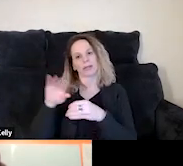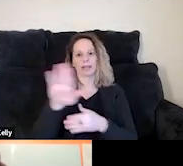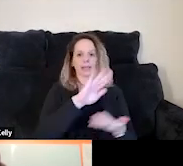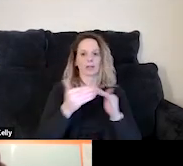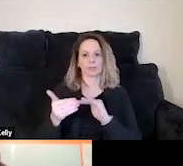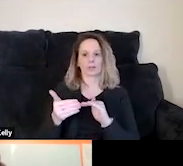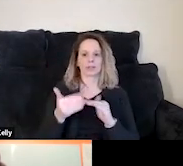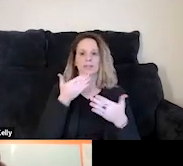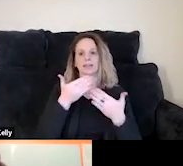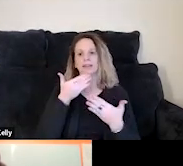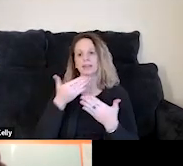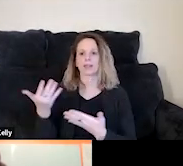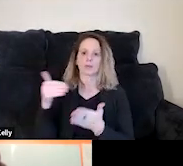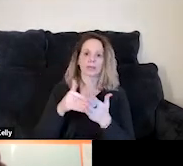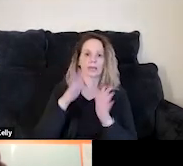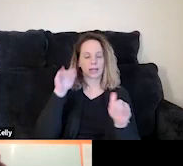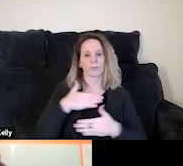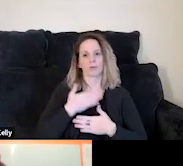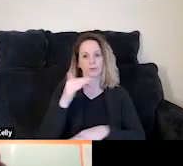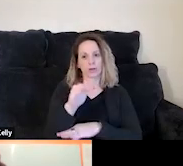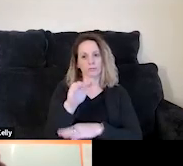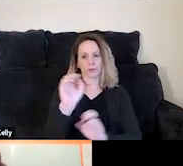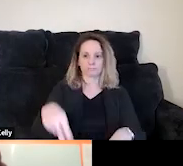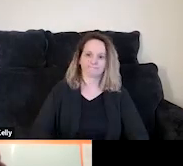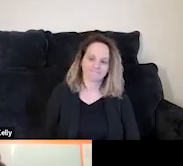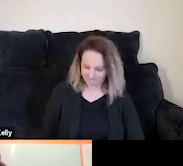And I wanna thank you and I hope you have a good afternoon.